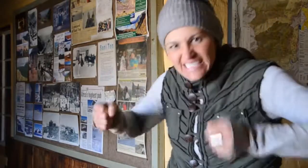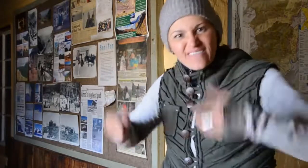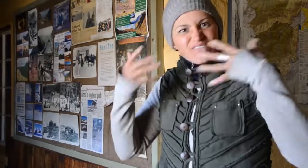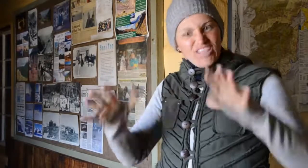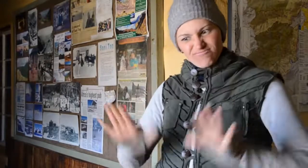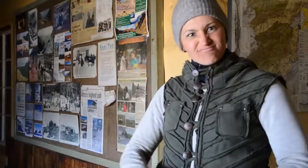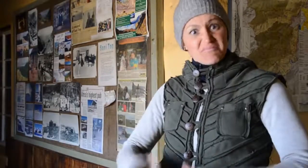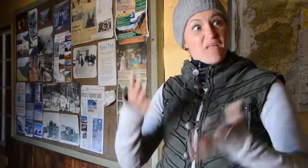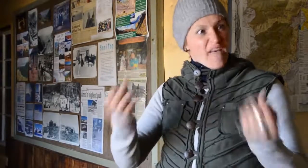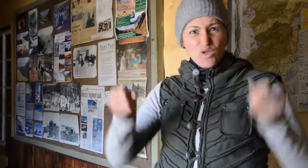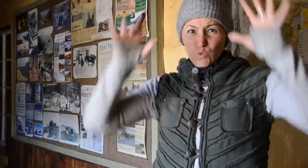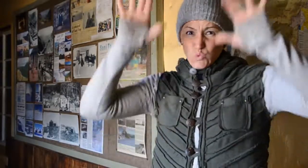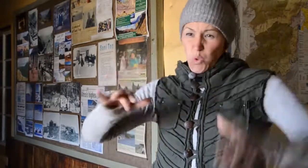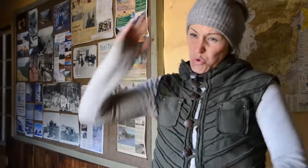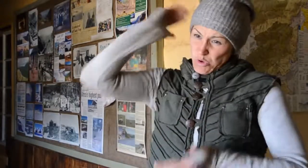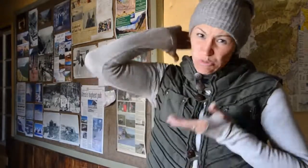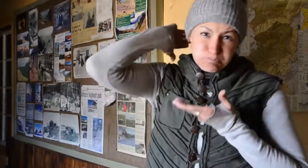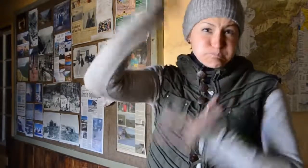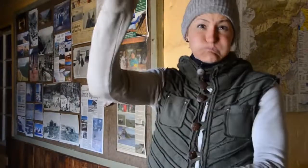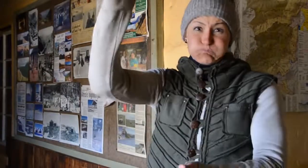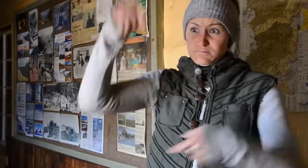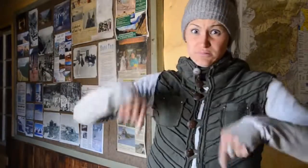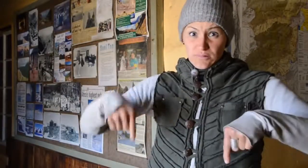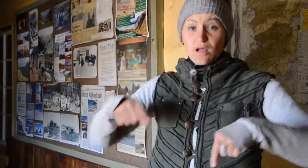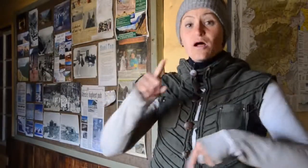There are even skis for the winter up